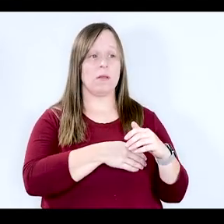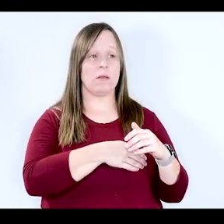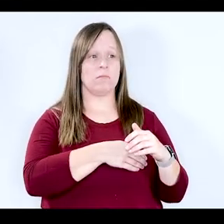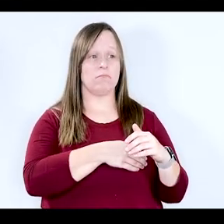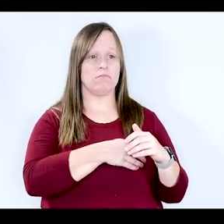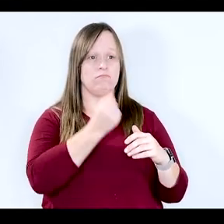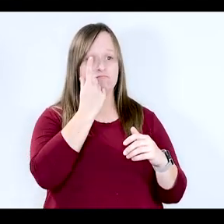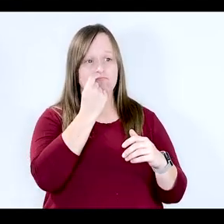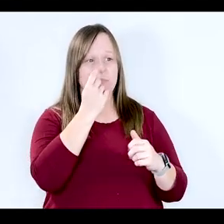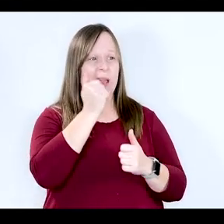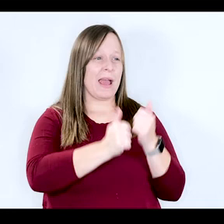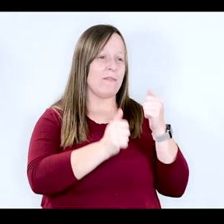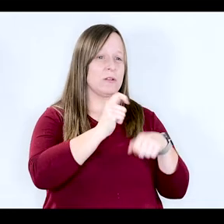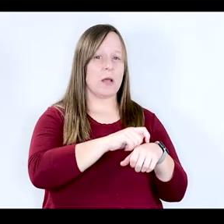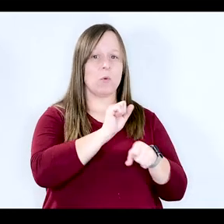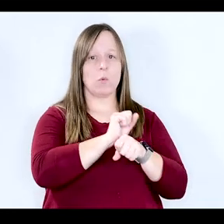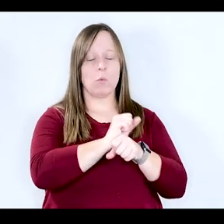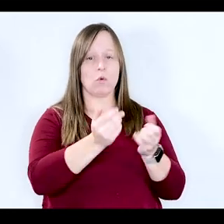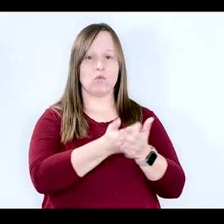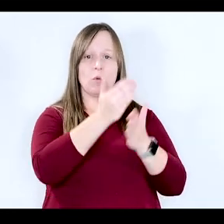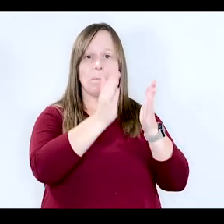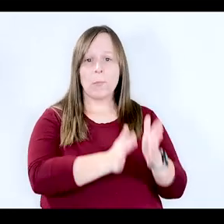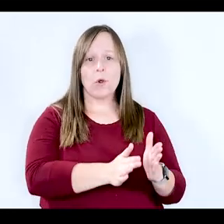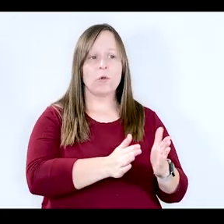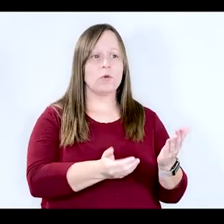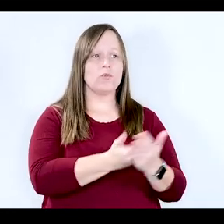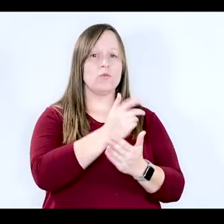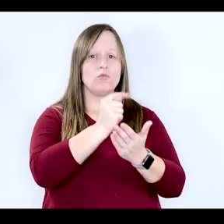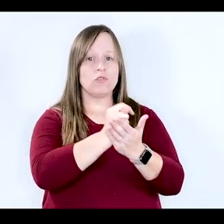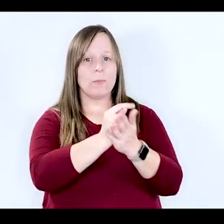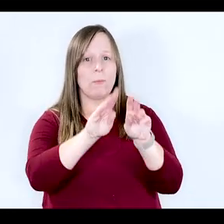every time we work with a new individual or we work with a new treatment provider